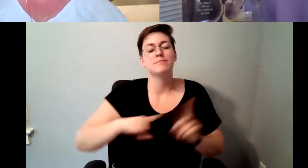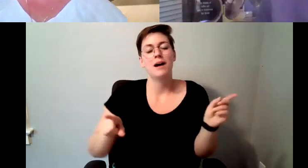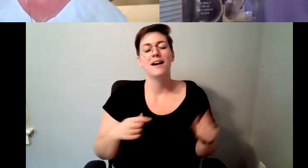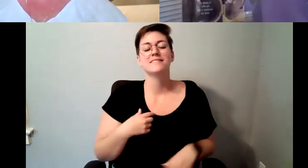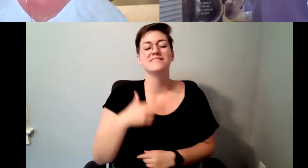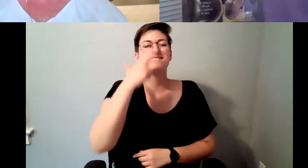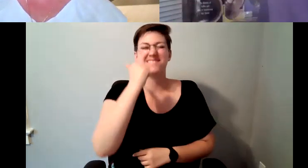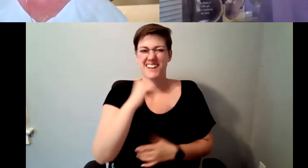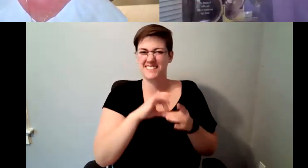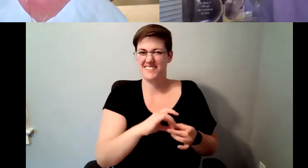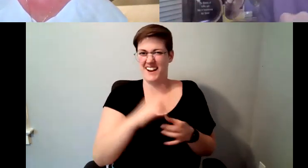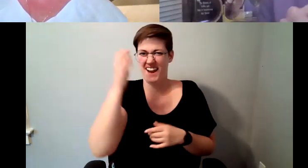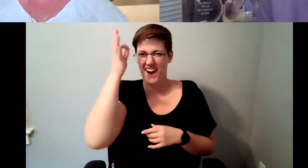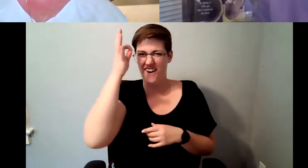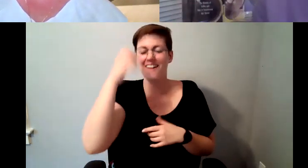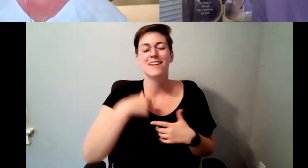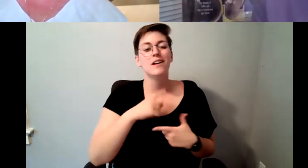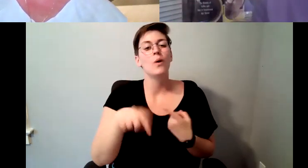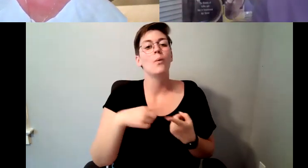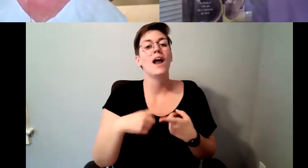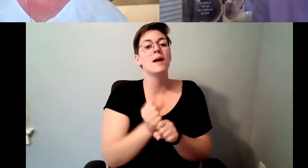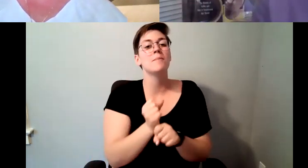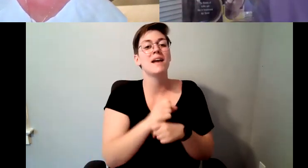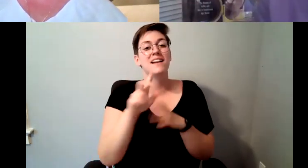a film for Starbucks if if you're watching tonight and you want to see something funny.